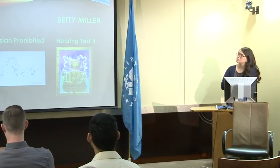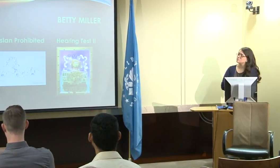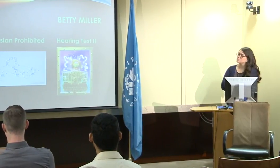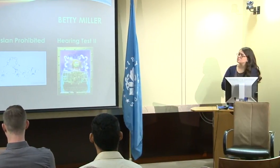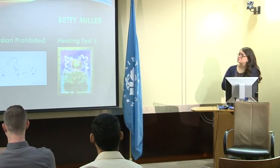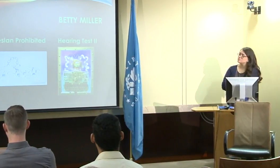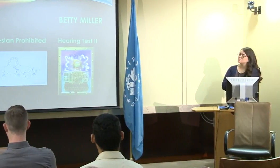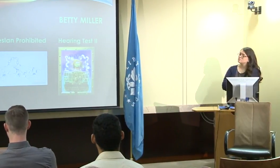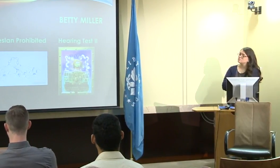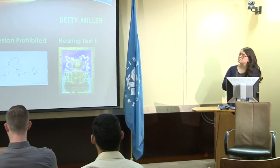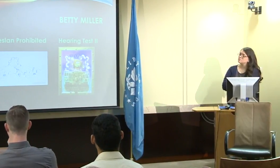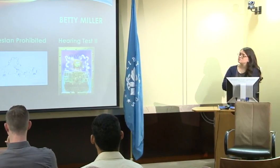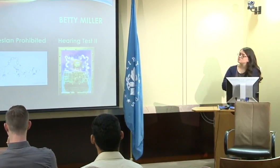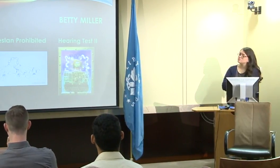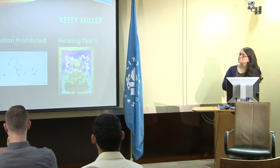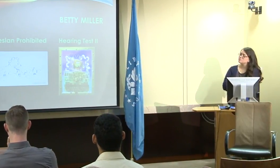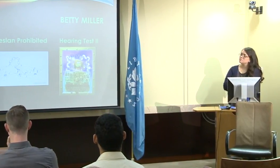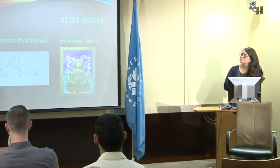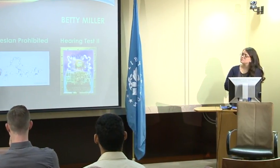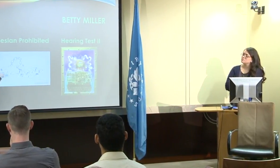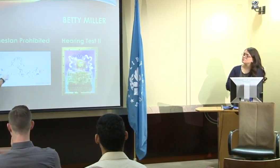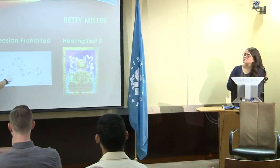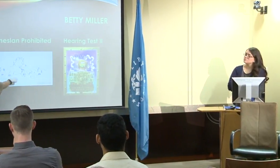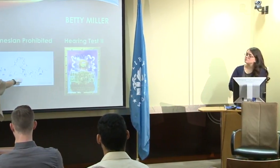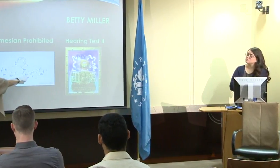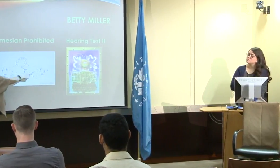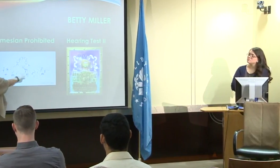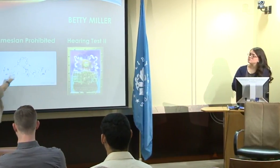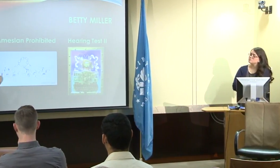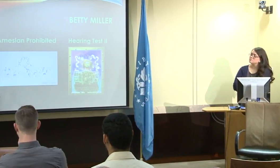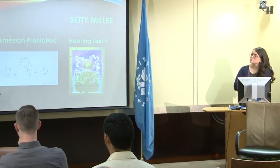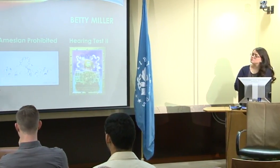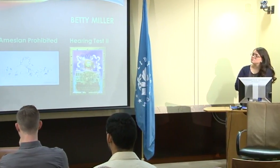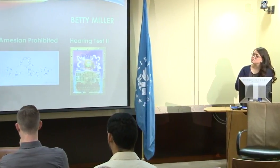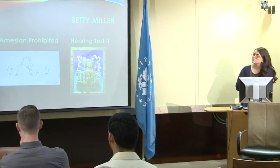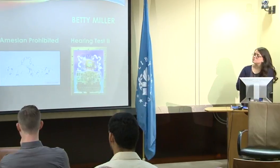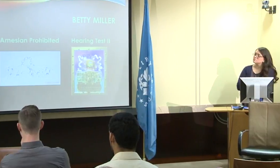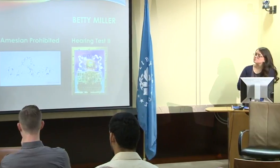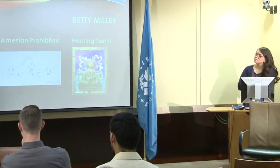Here you see two hands that are chained and fingers that are mangled.